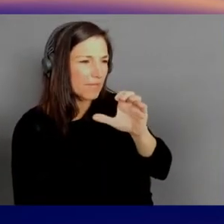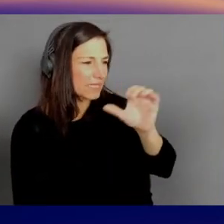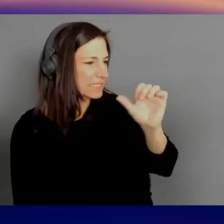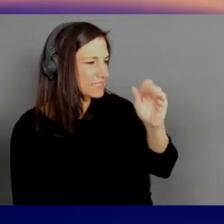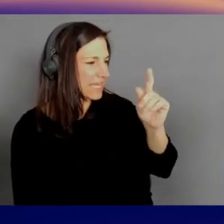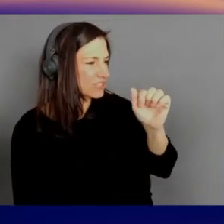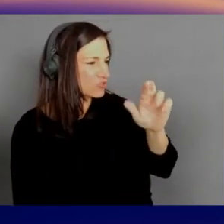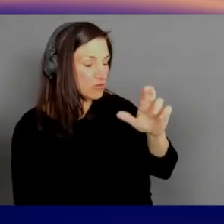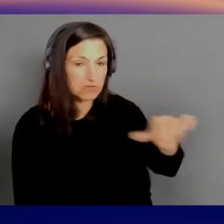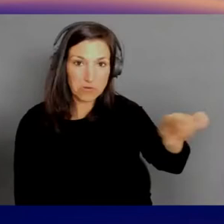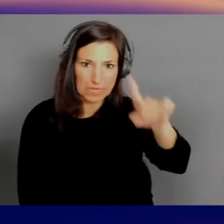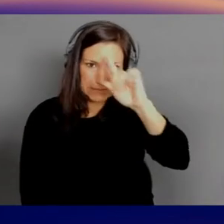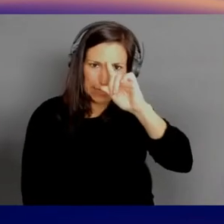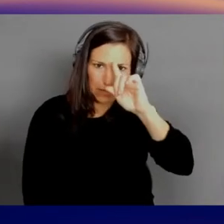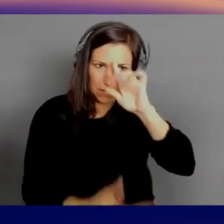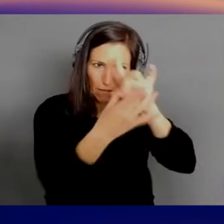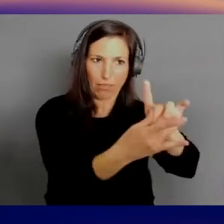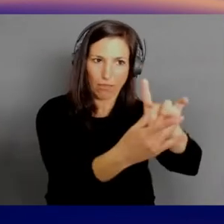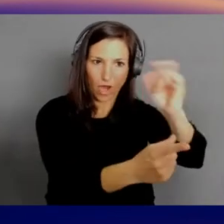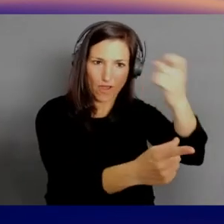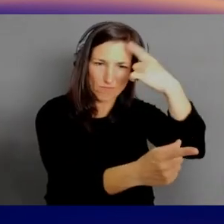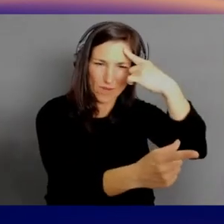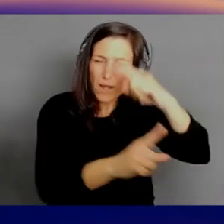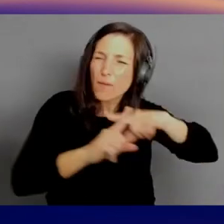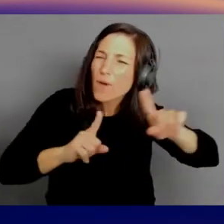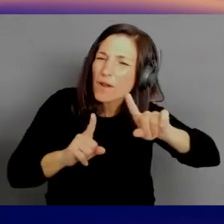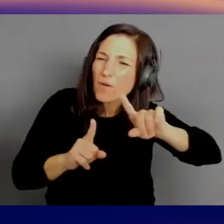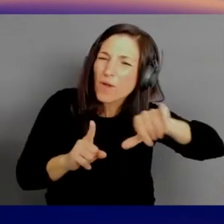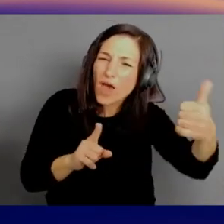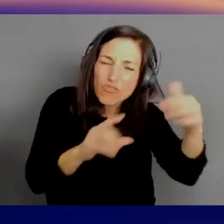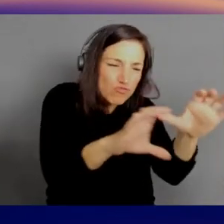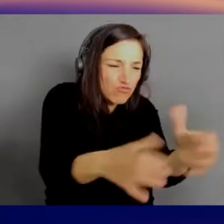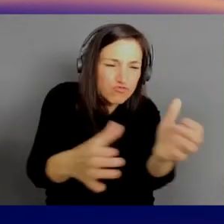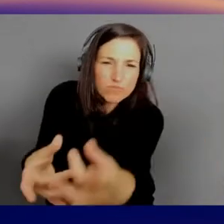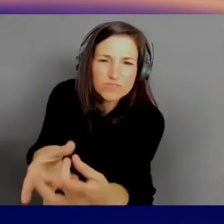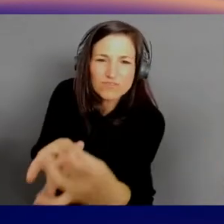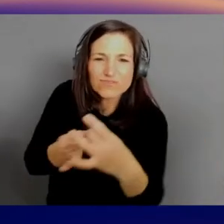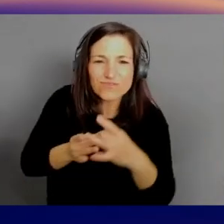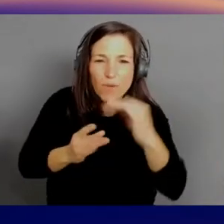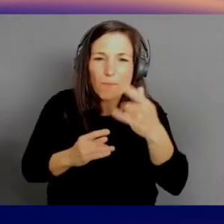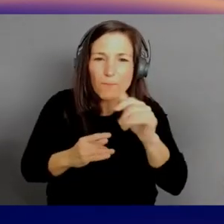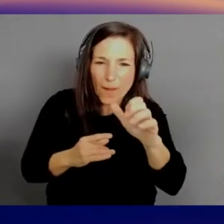constitute the public sector when we talk about that? So there's lots of them. If you think about the government,